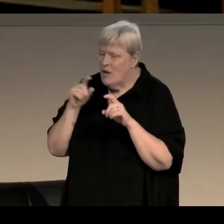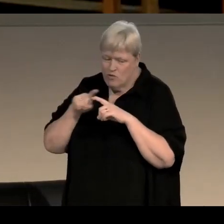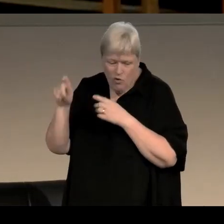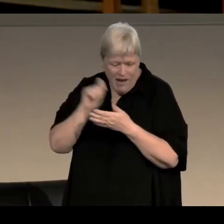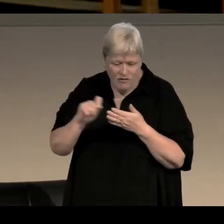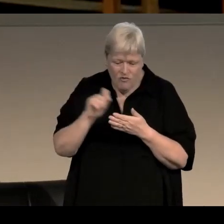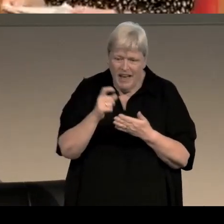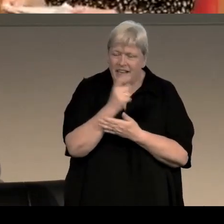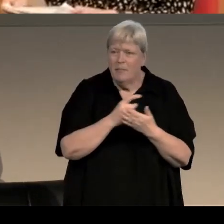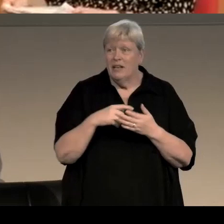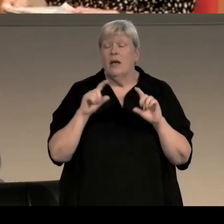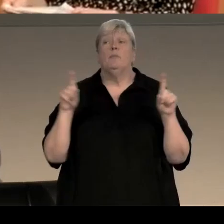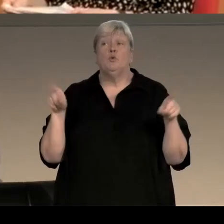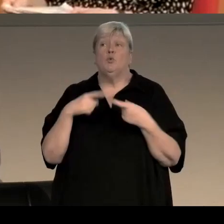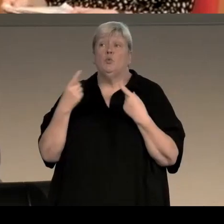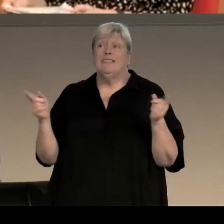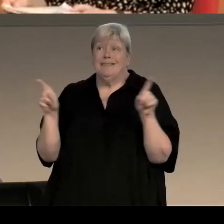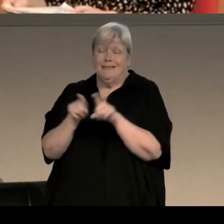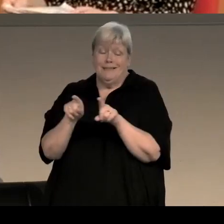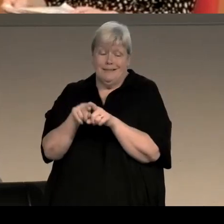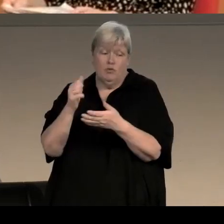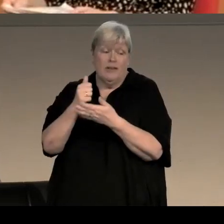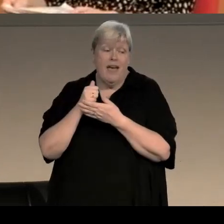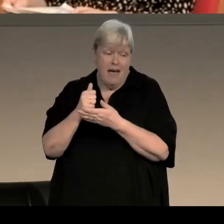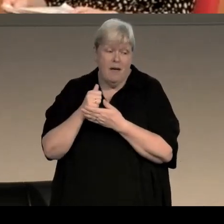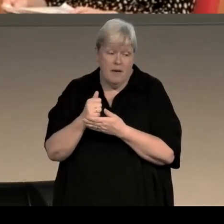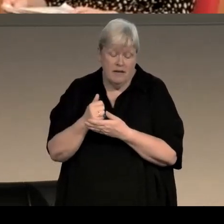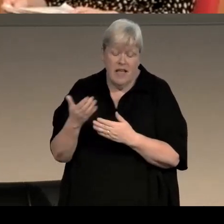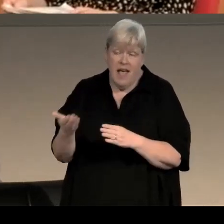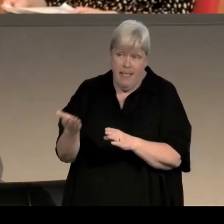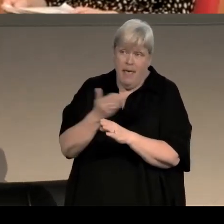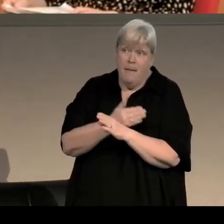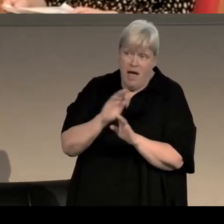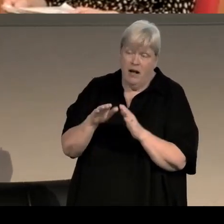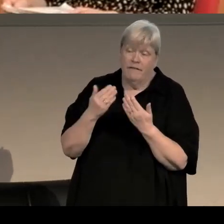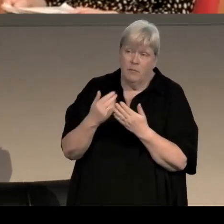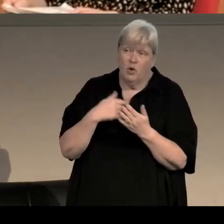And the music helped as well and there's a playlist at the back of the book of some of the the tracks that I was listening to -